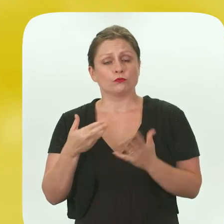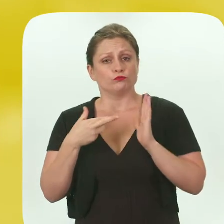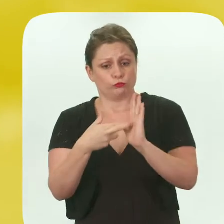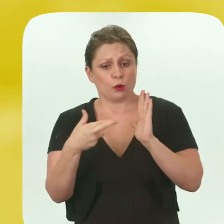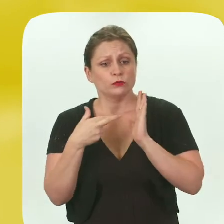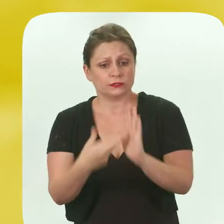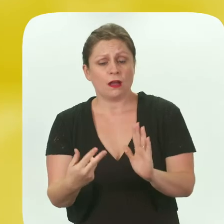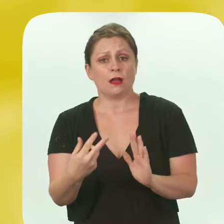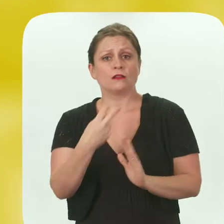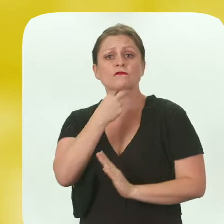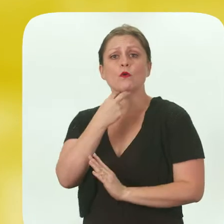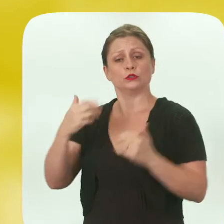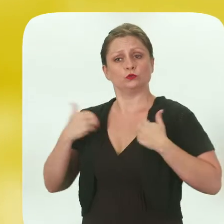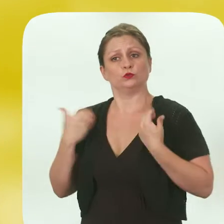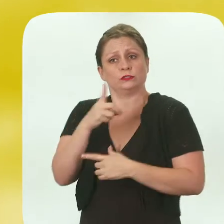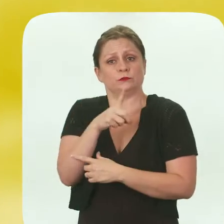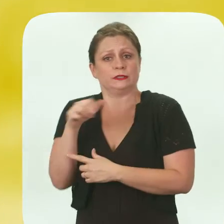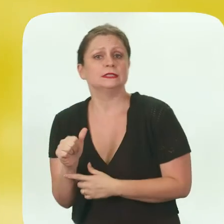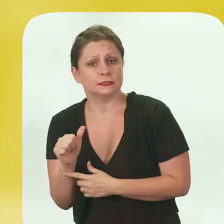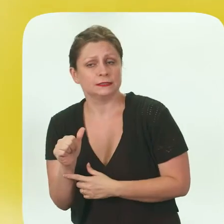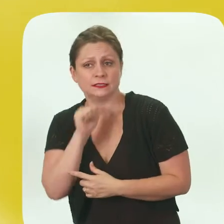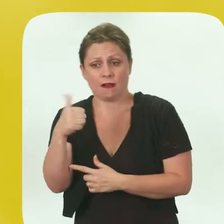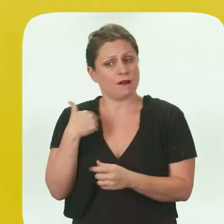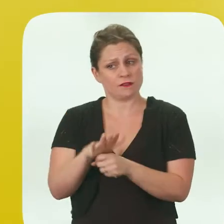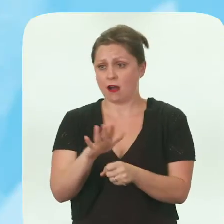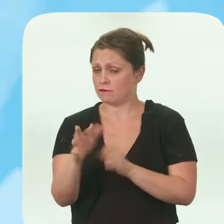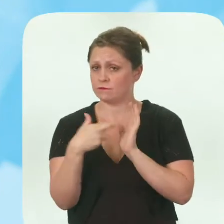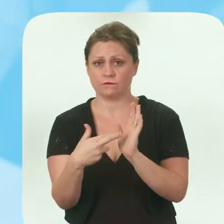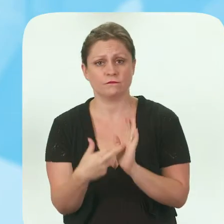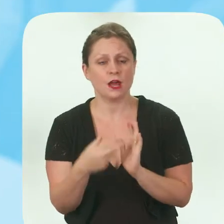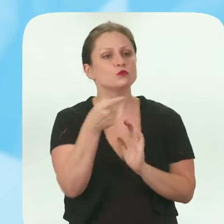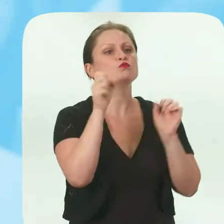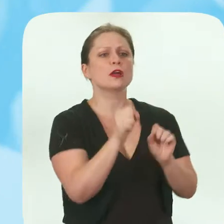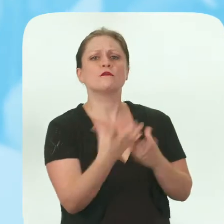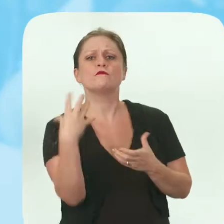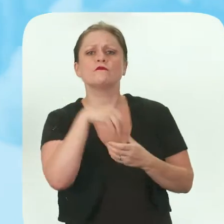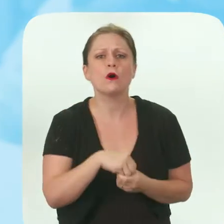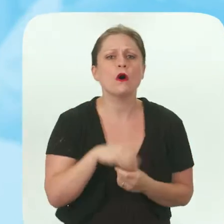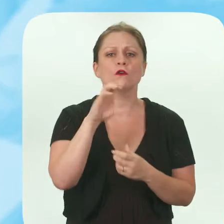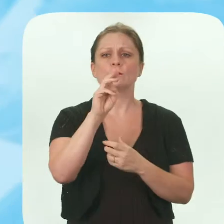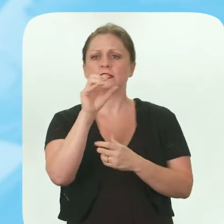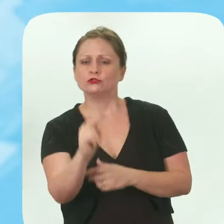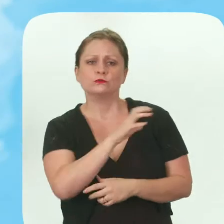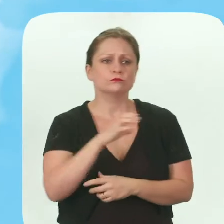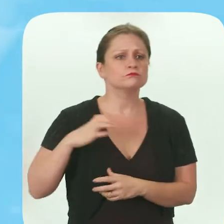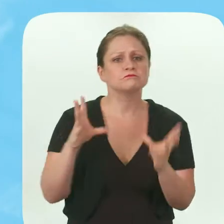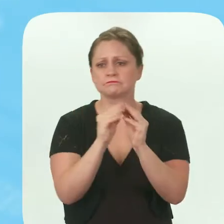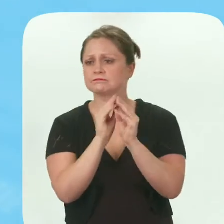that very underrepresented voice of youth and disability. You can be involved in the commissions, the councils, the committees, the nonprofit boards.